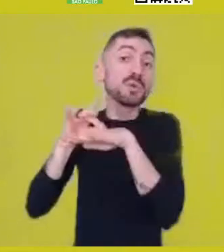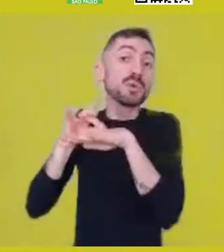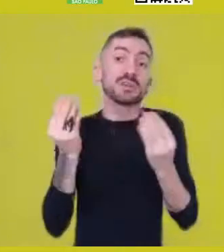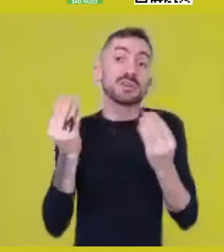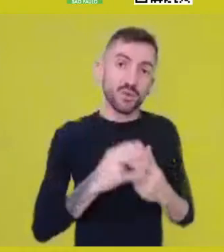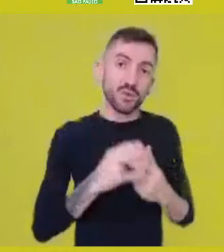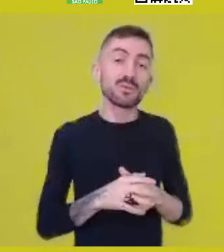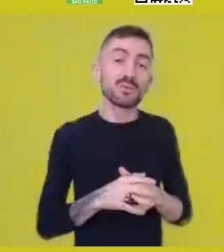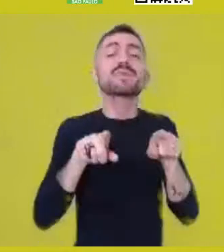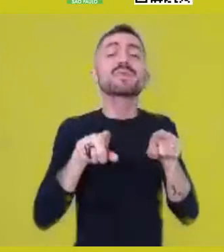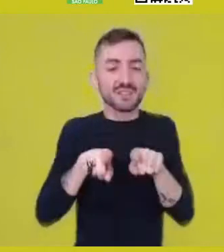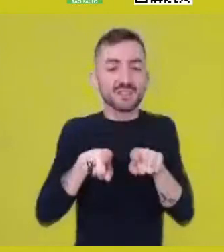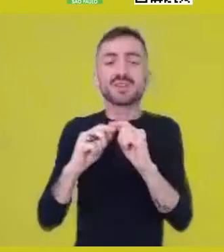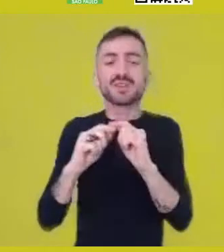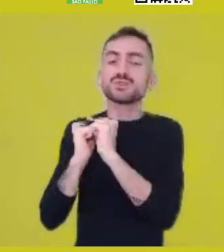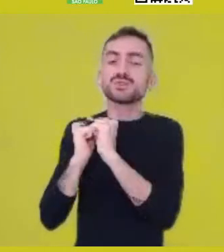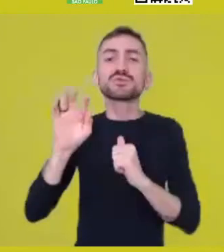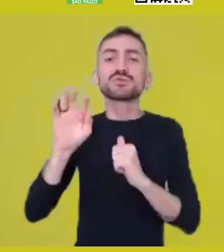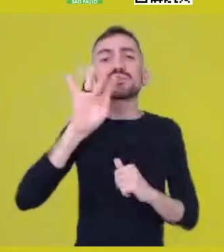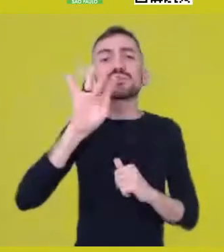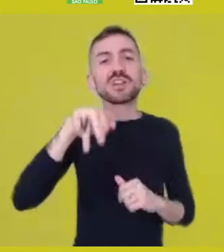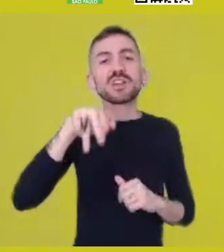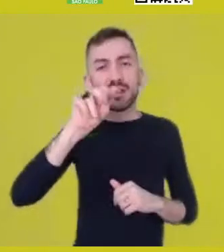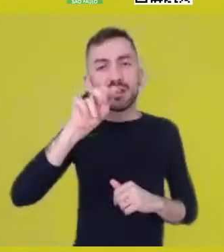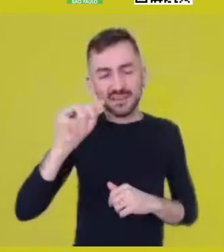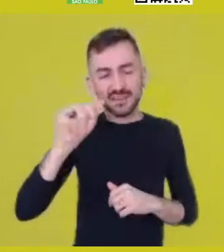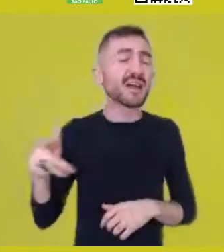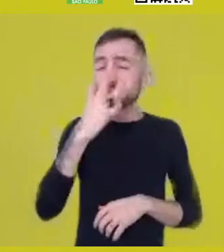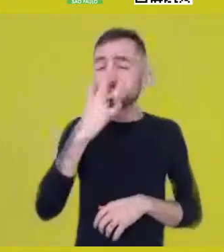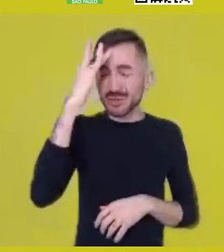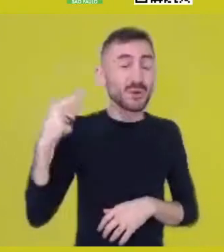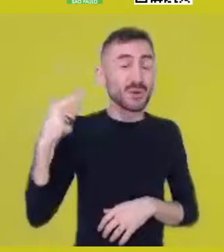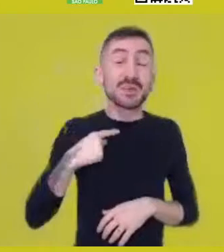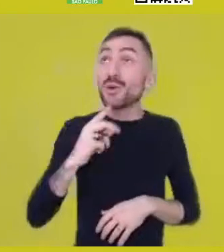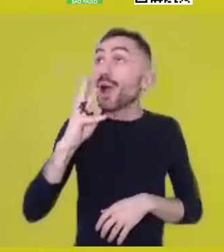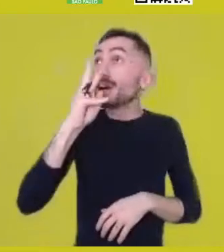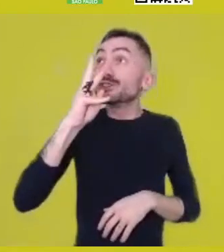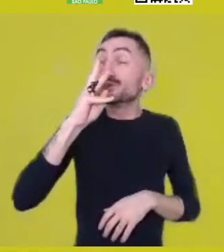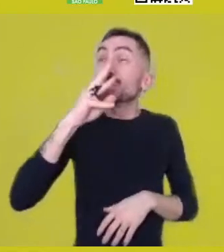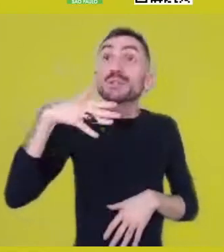someone I admire very much, whose work I admire very much,